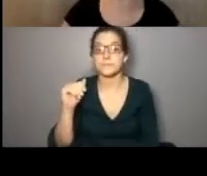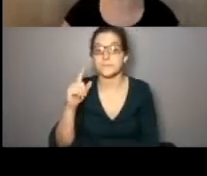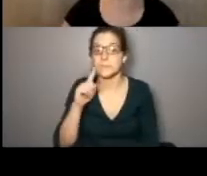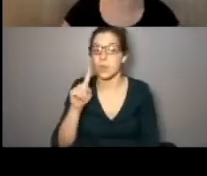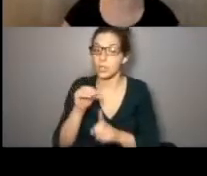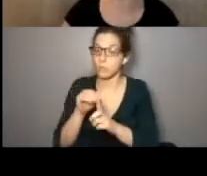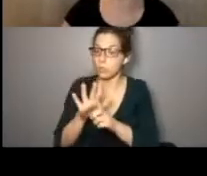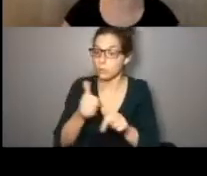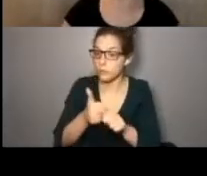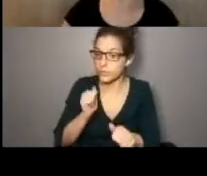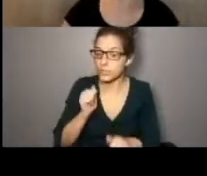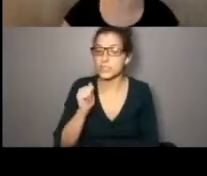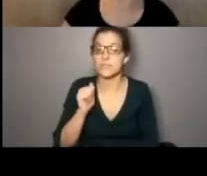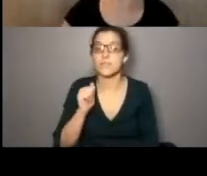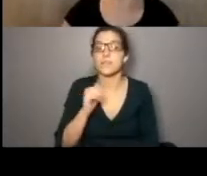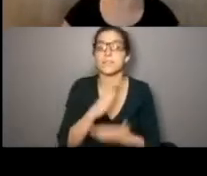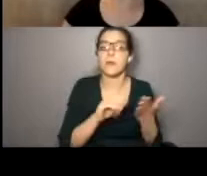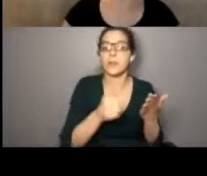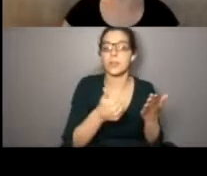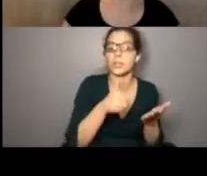for exposure prevention. And then some other frequently